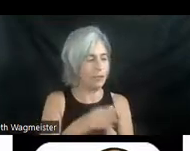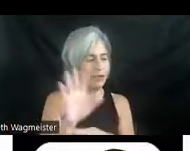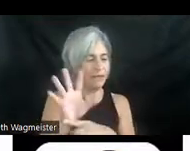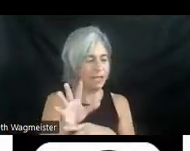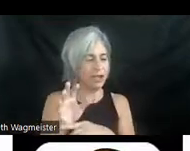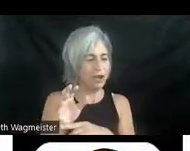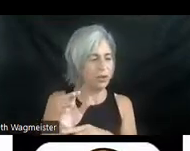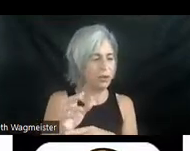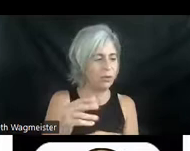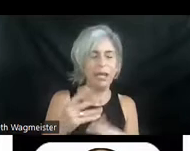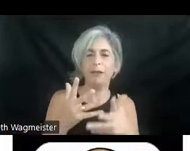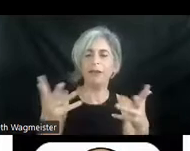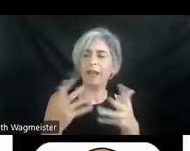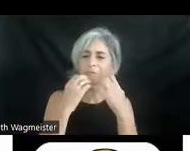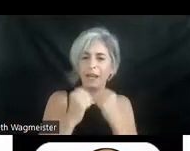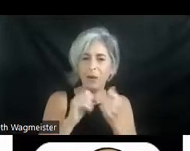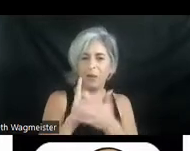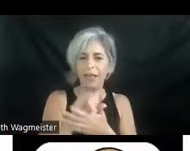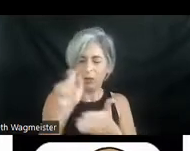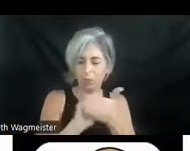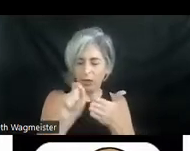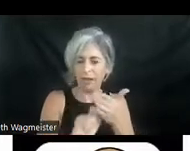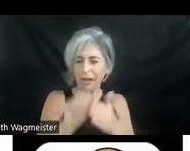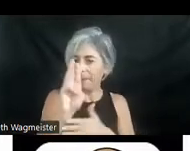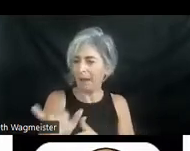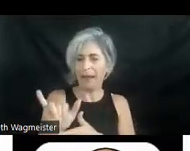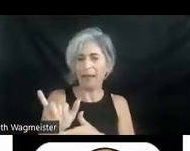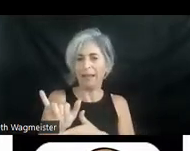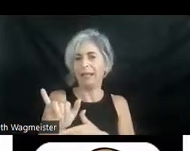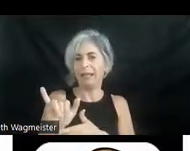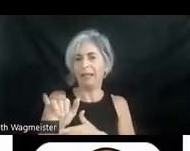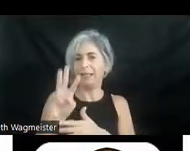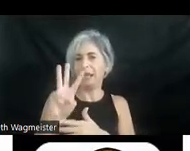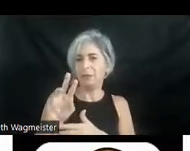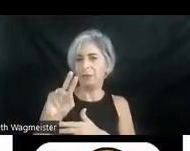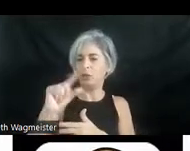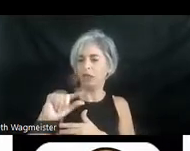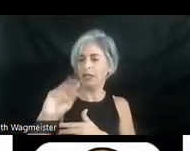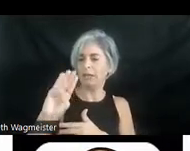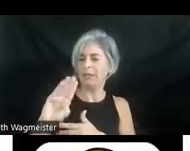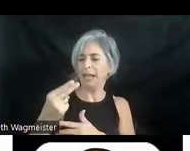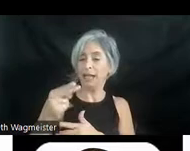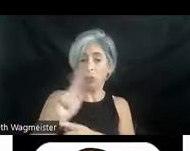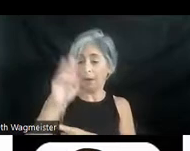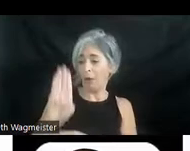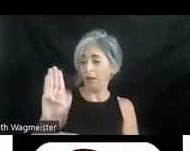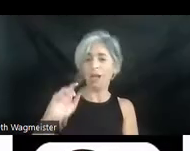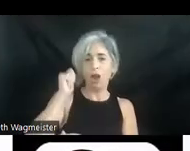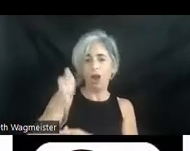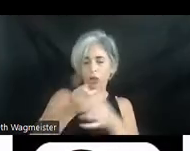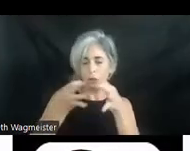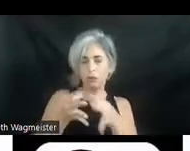this. It was written by our colleagues at WGBH in Boston where audio description in